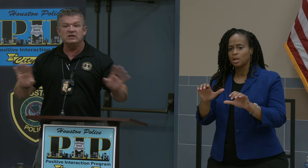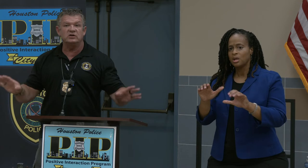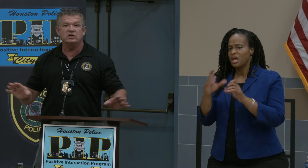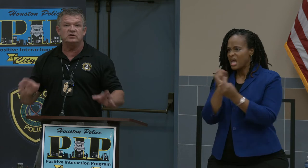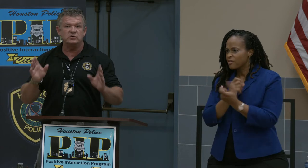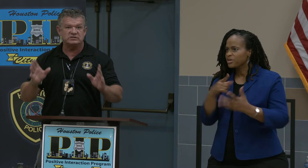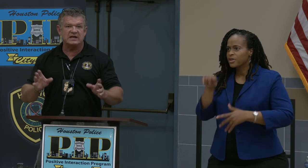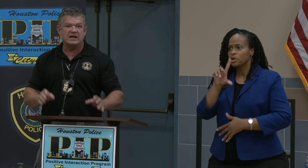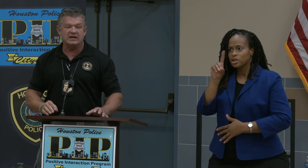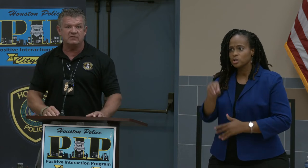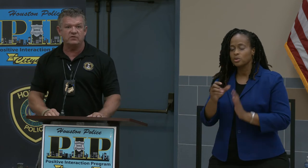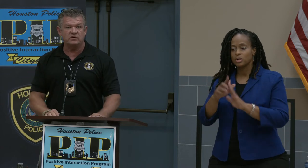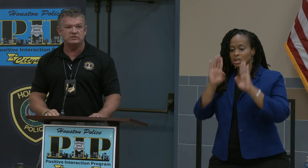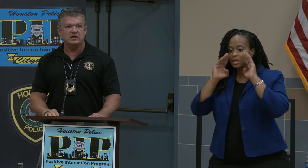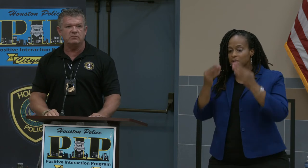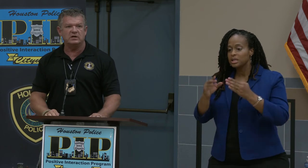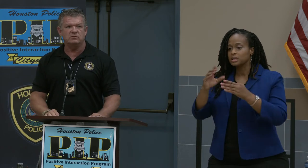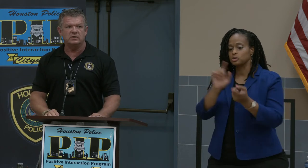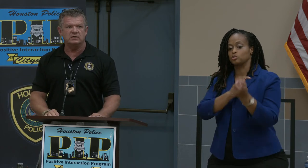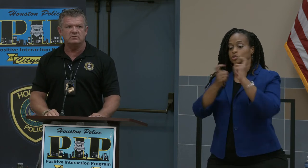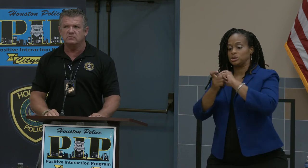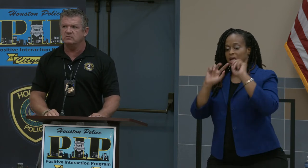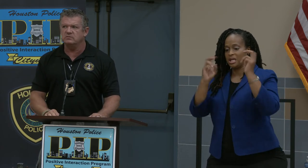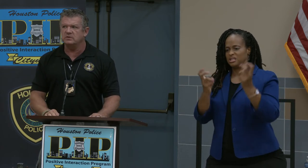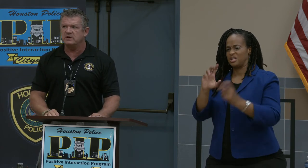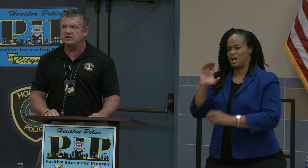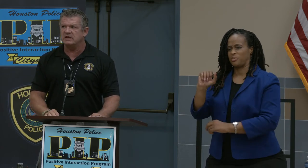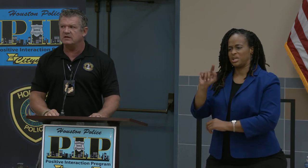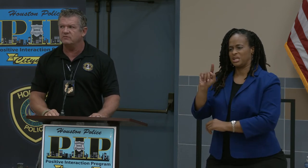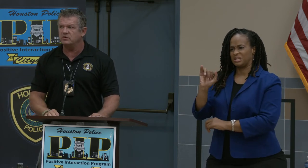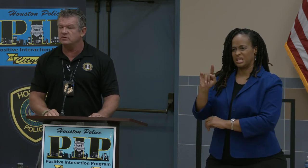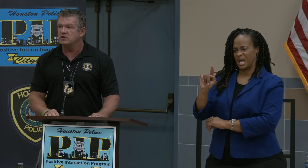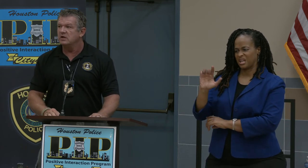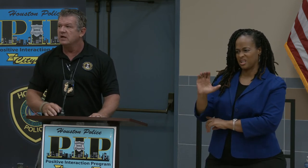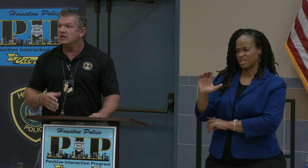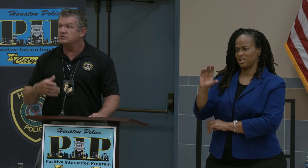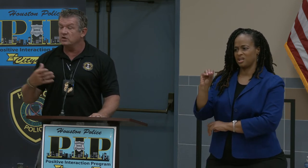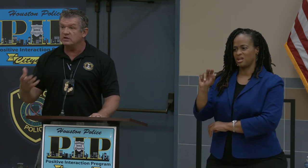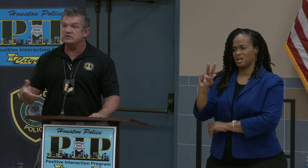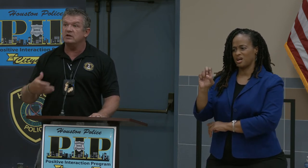you're going to do is catalytic converter. What? What about catalytic converter? And so I started